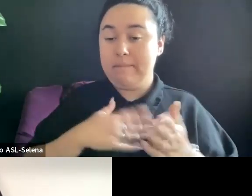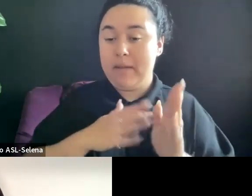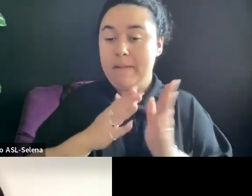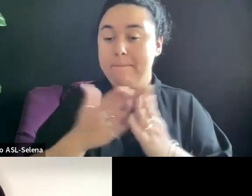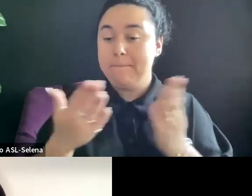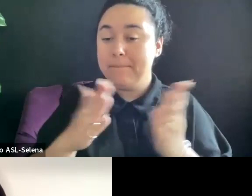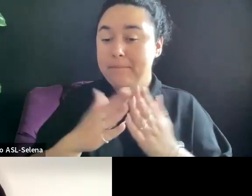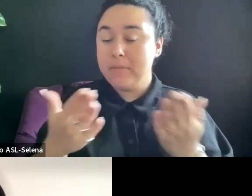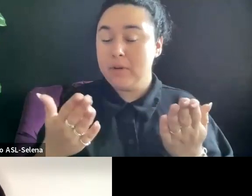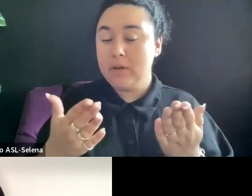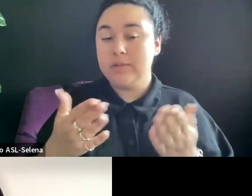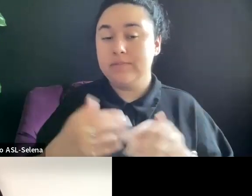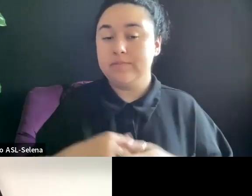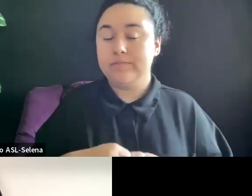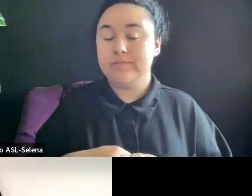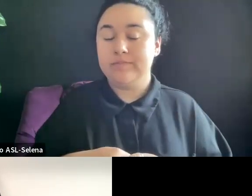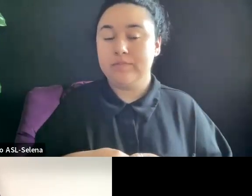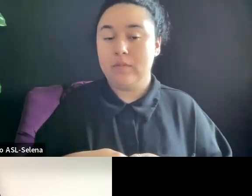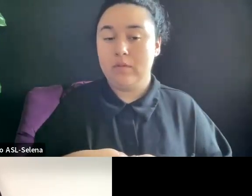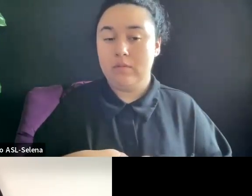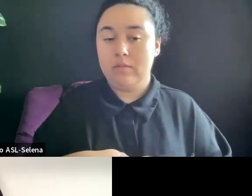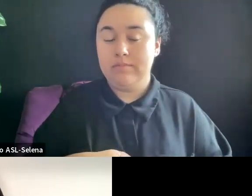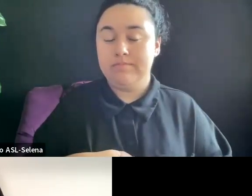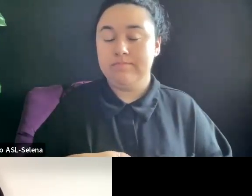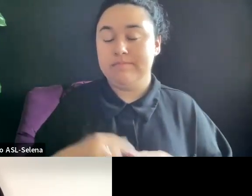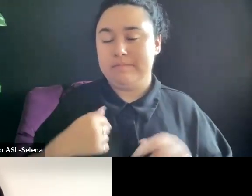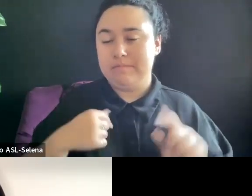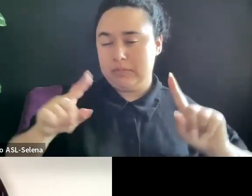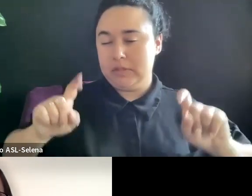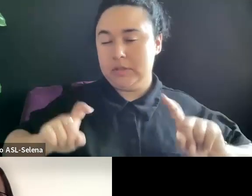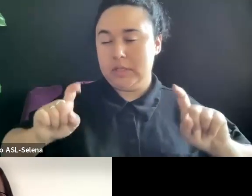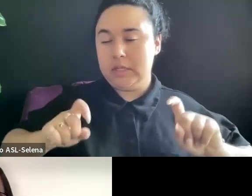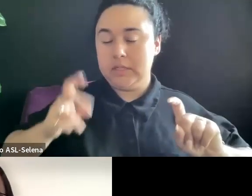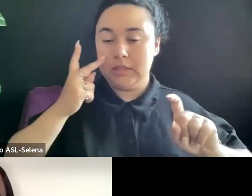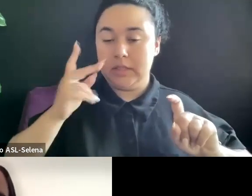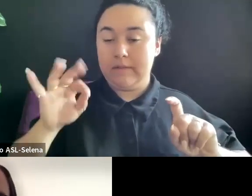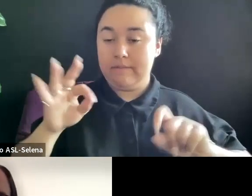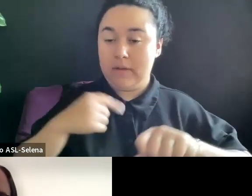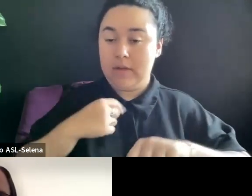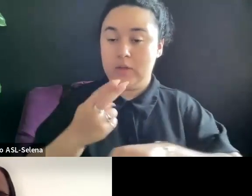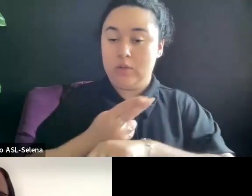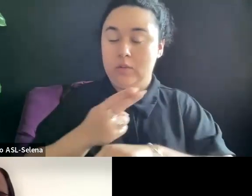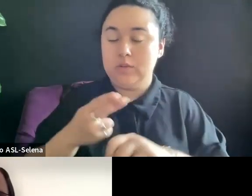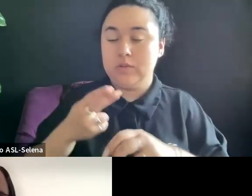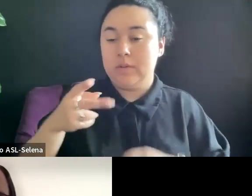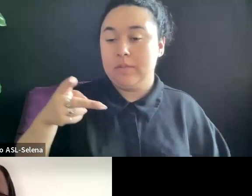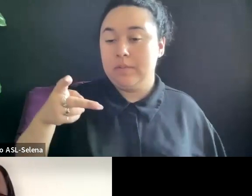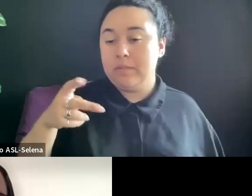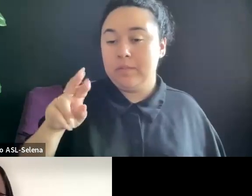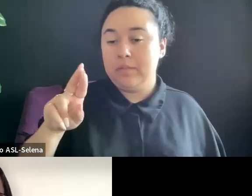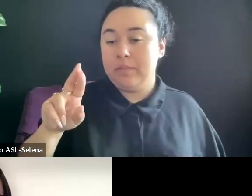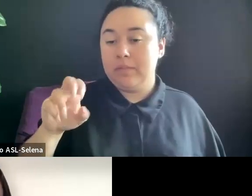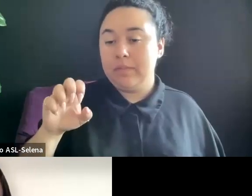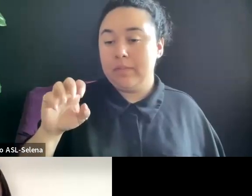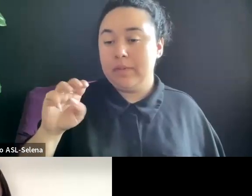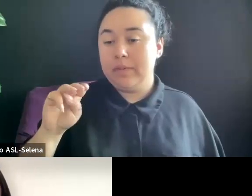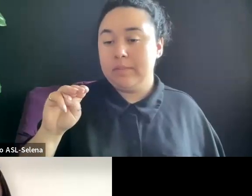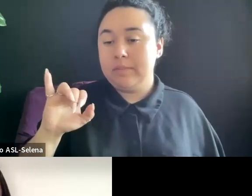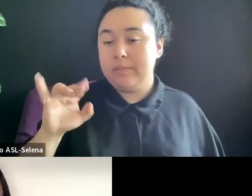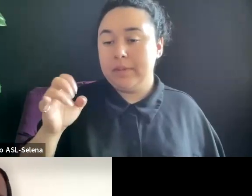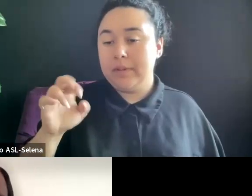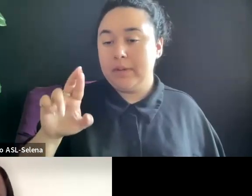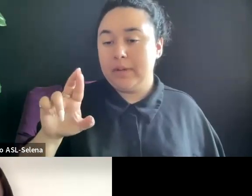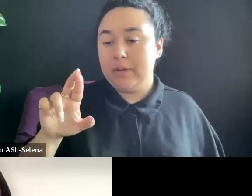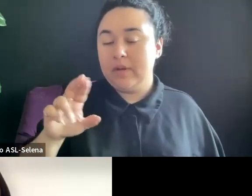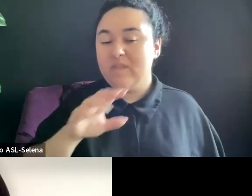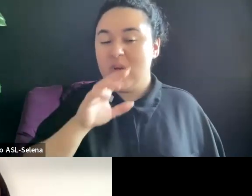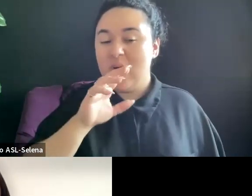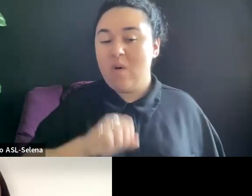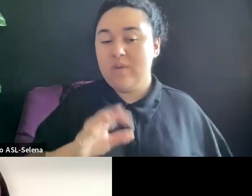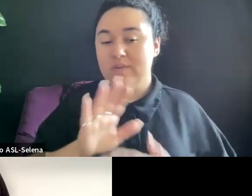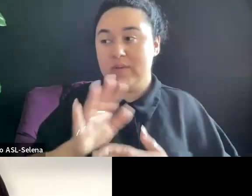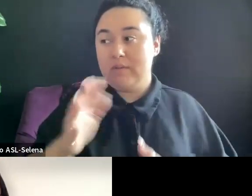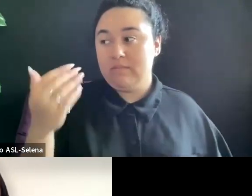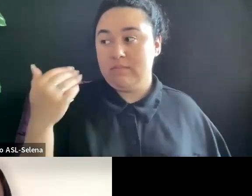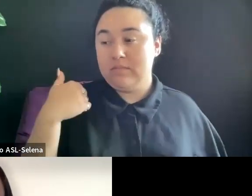A TEST TO SEE IF I COULD USE PREMIER TO PUT AN OLD FILM THAT I HAD DONE TEN YEARS AGO UP ON AMAZON